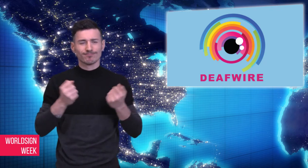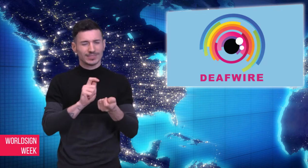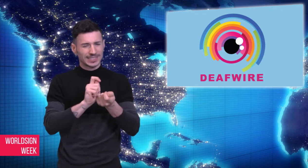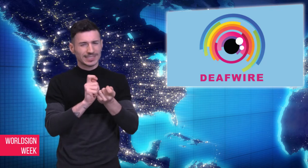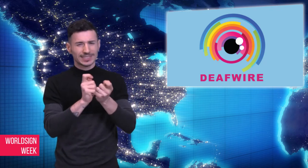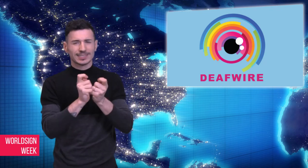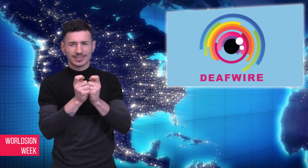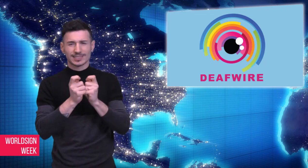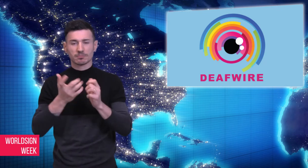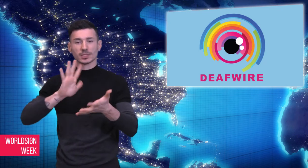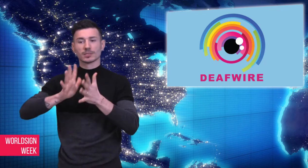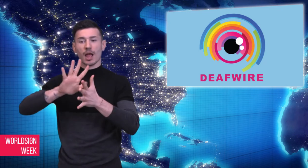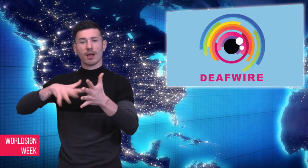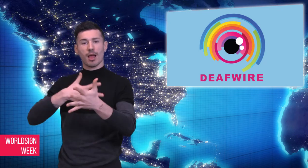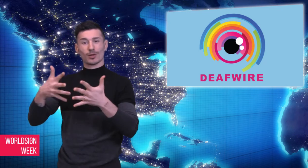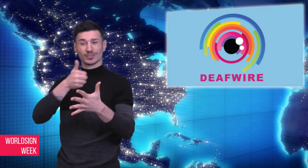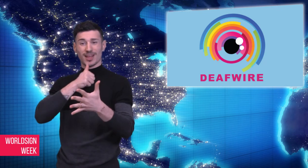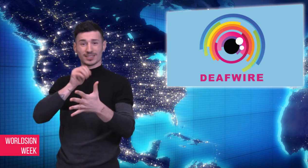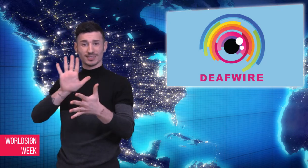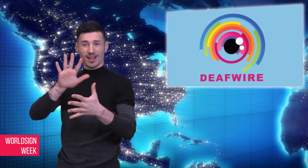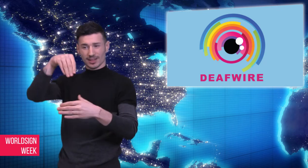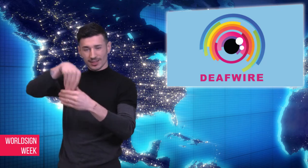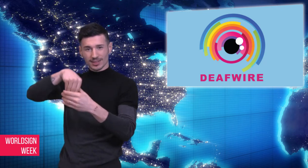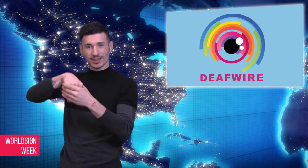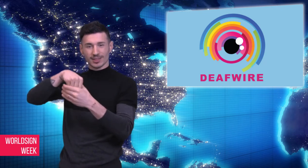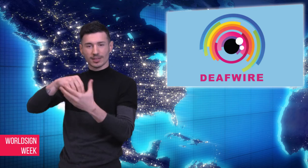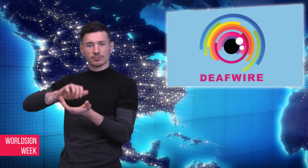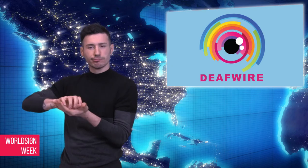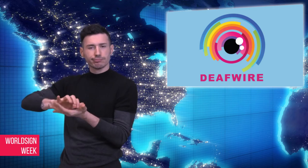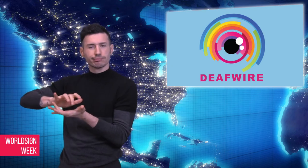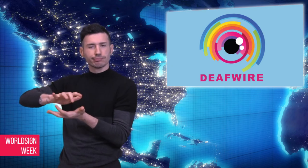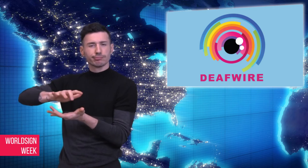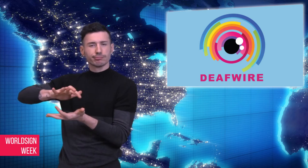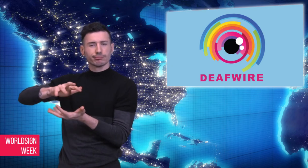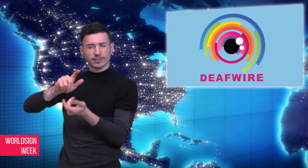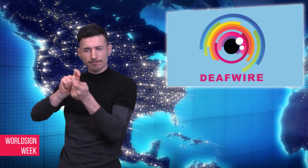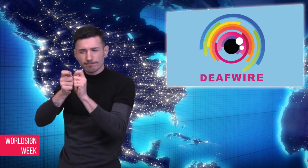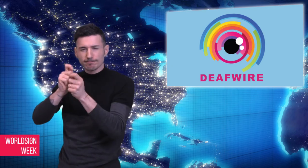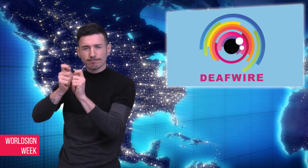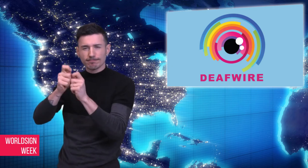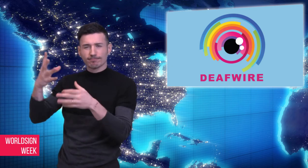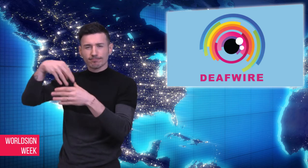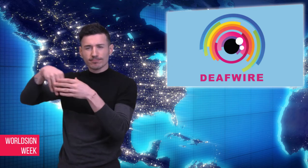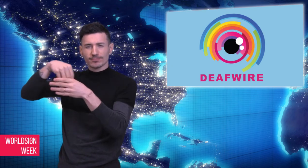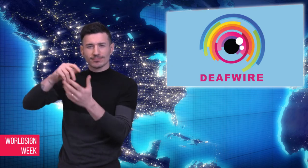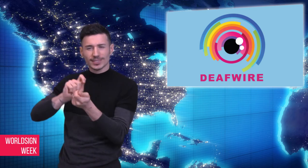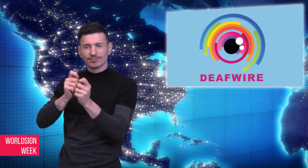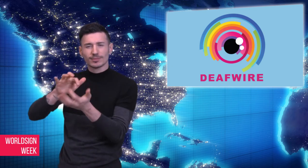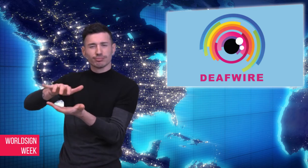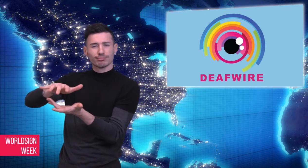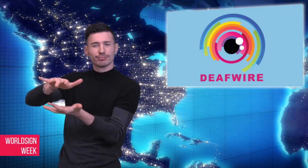before Icelanders began to develop their own separate